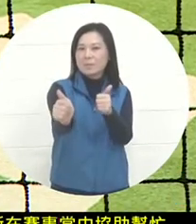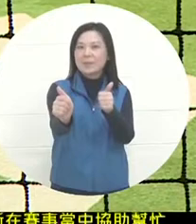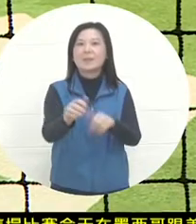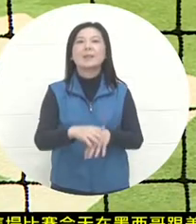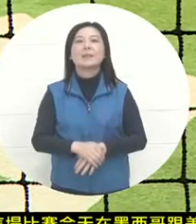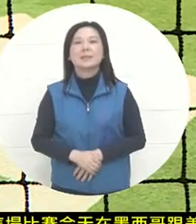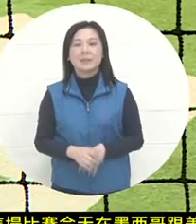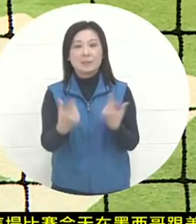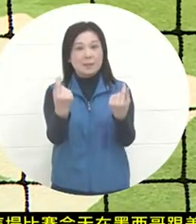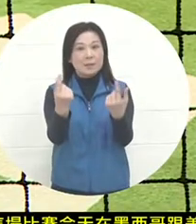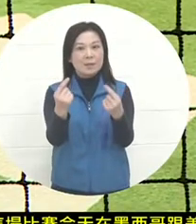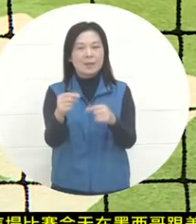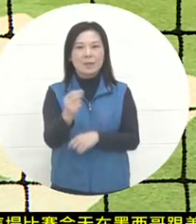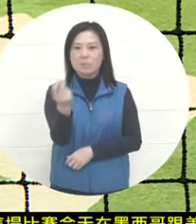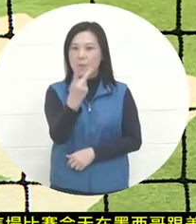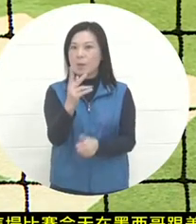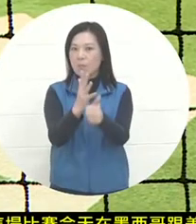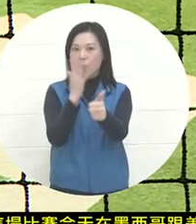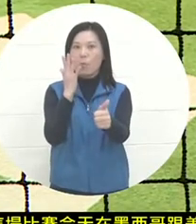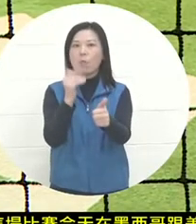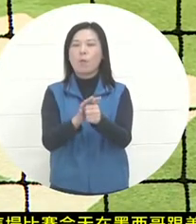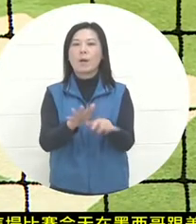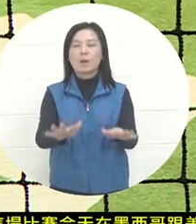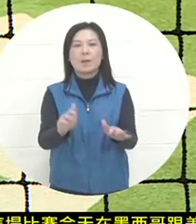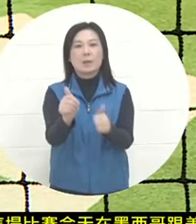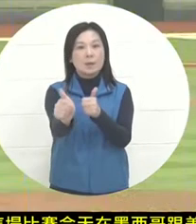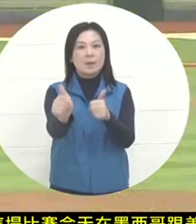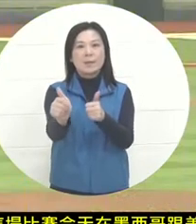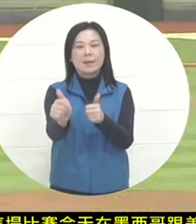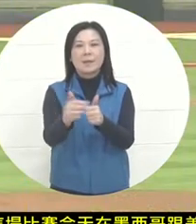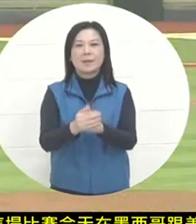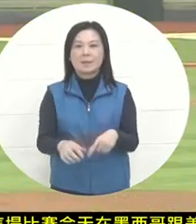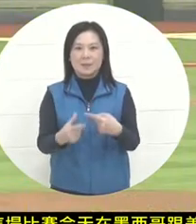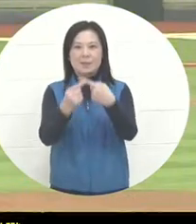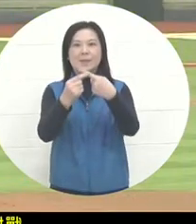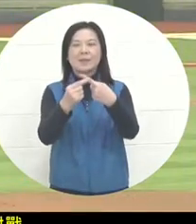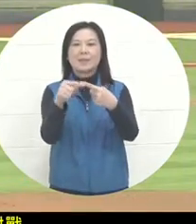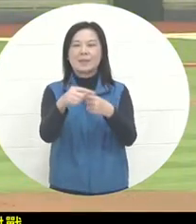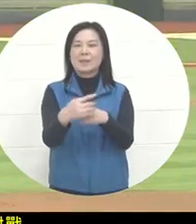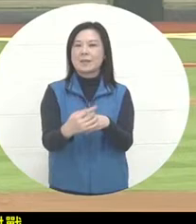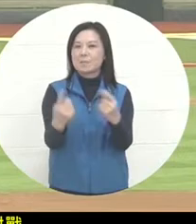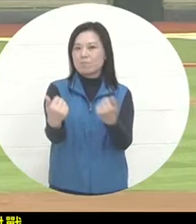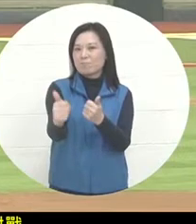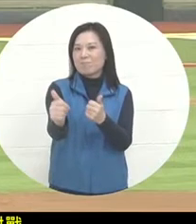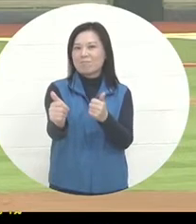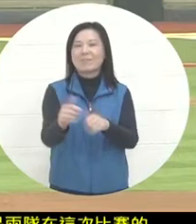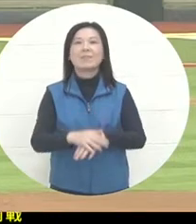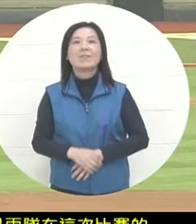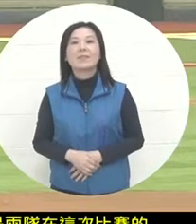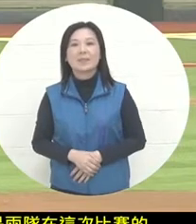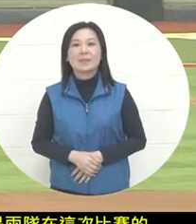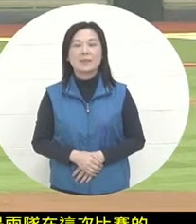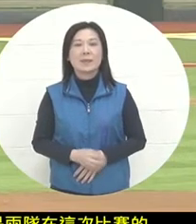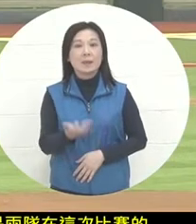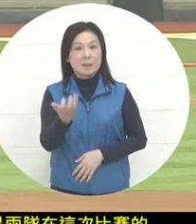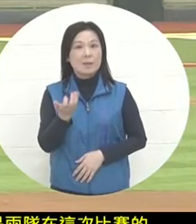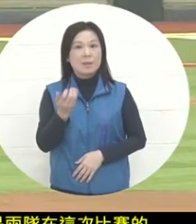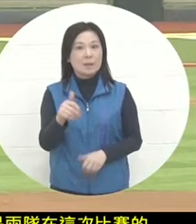is also the first match between the two teams in this game. In the previous games, the United